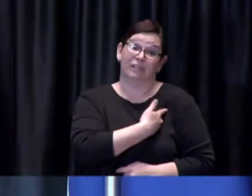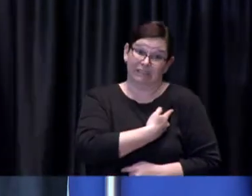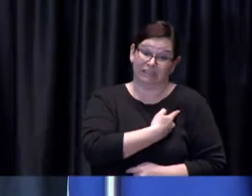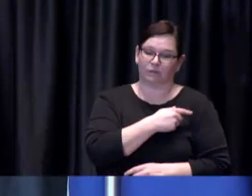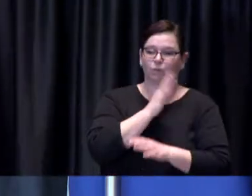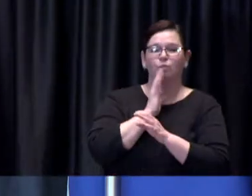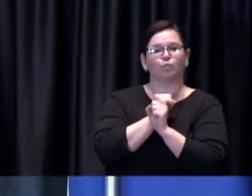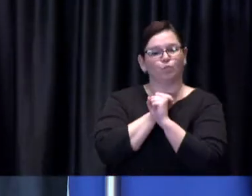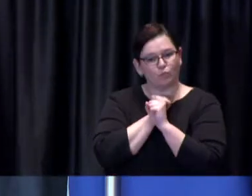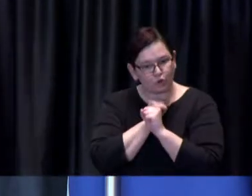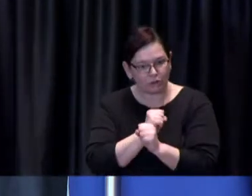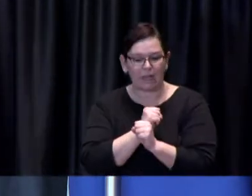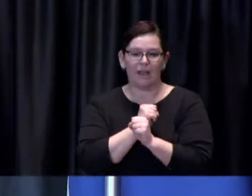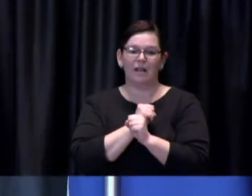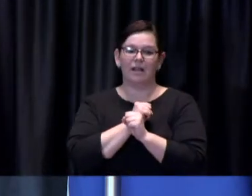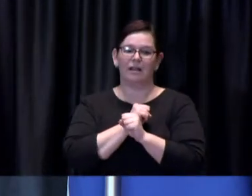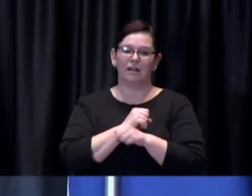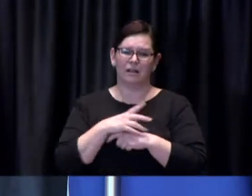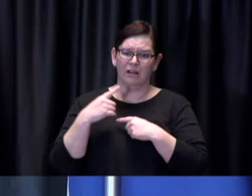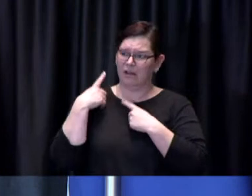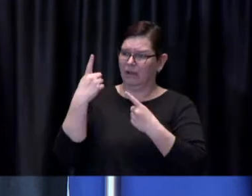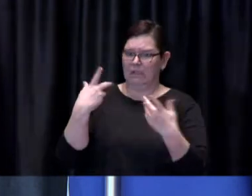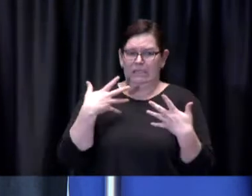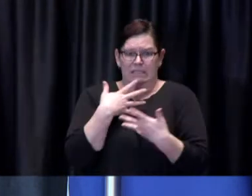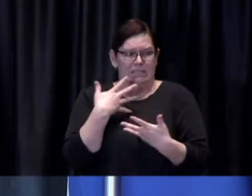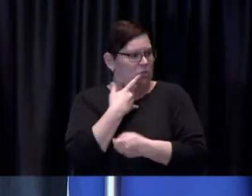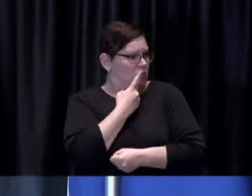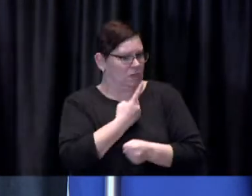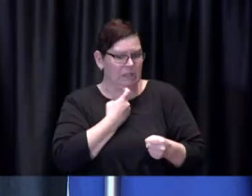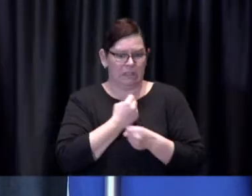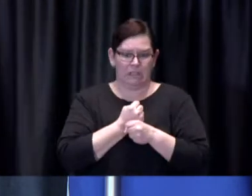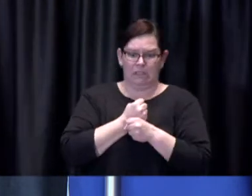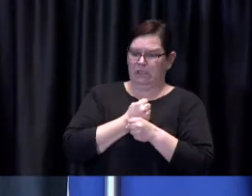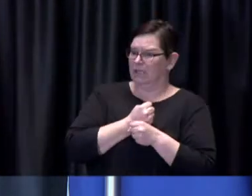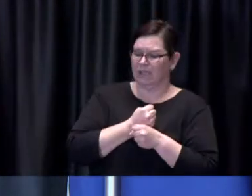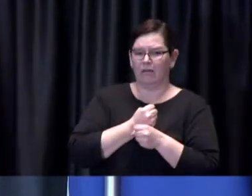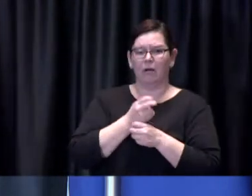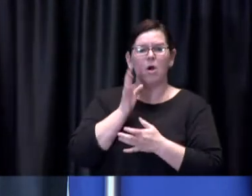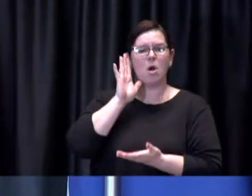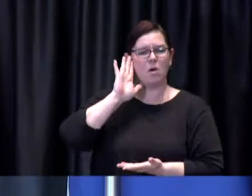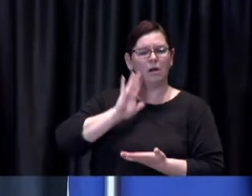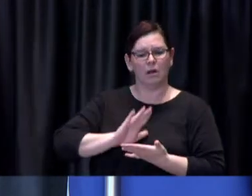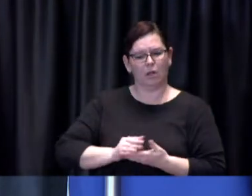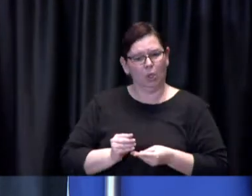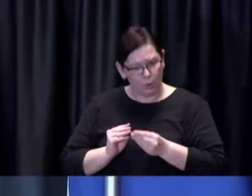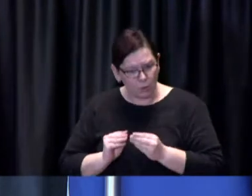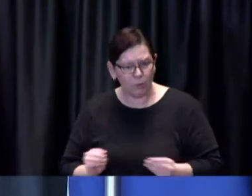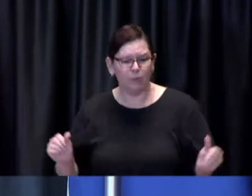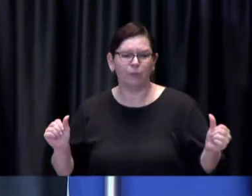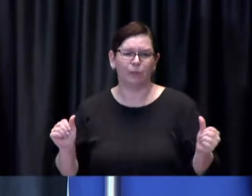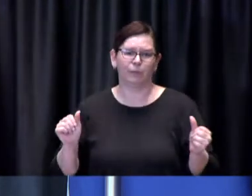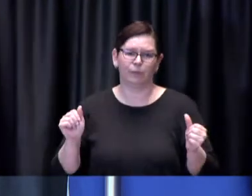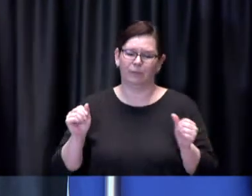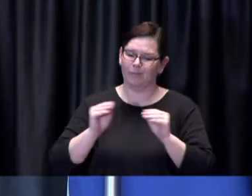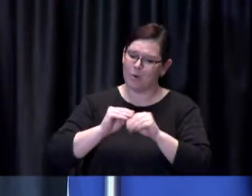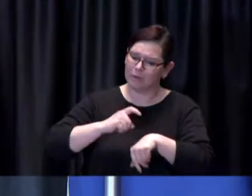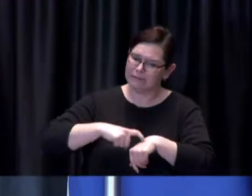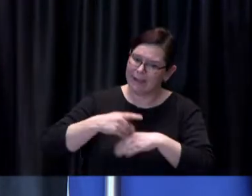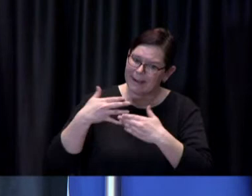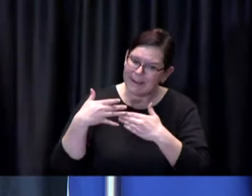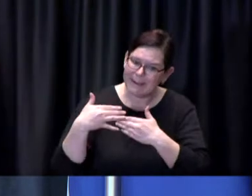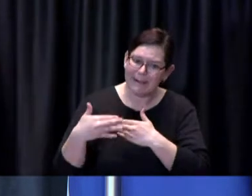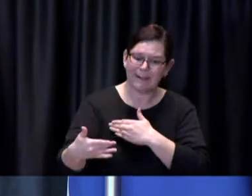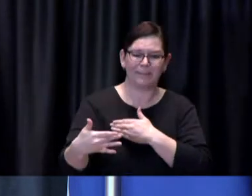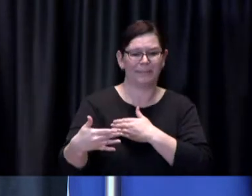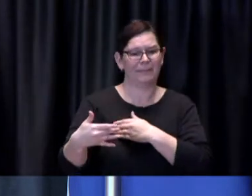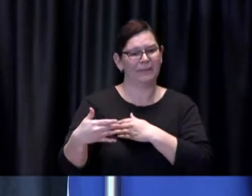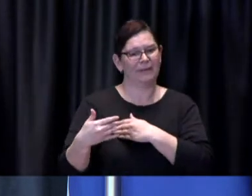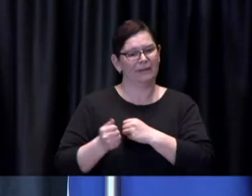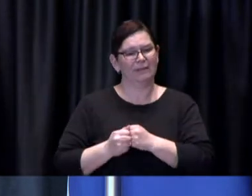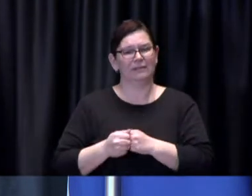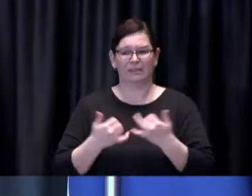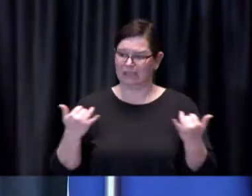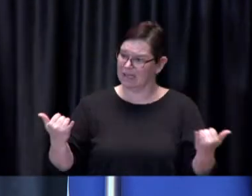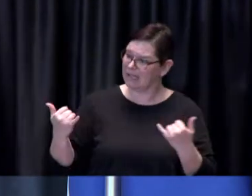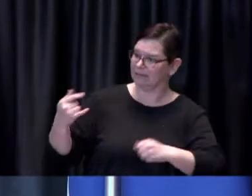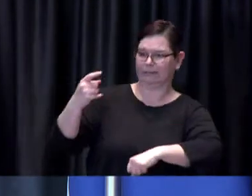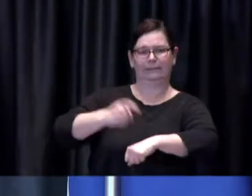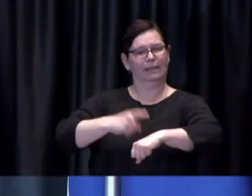Giving the vaccine time to work, and people time to get vaccinated, is the foundation of that protection.